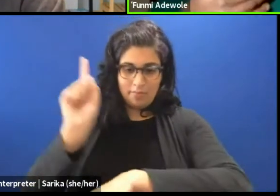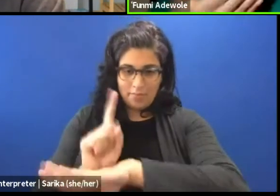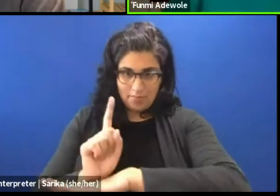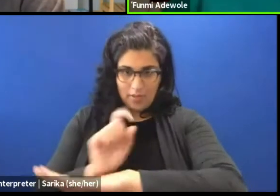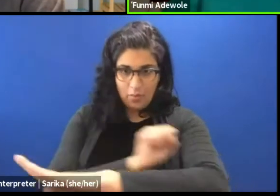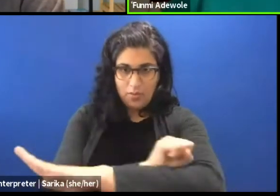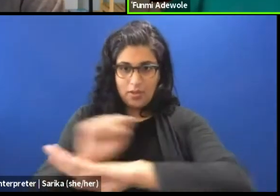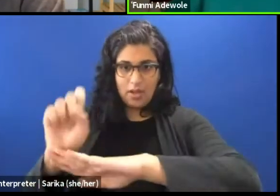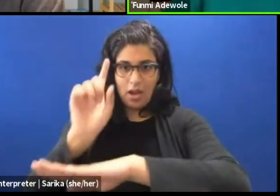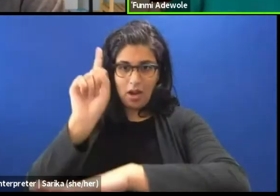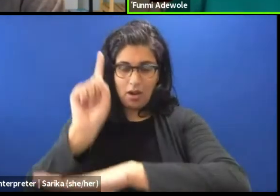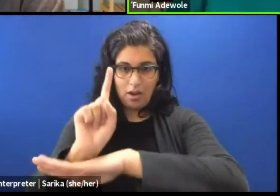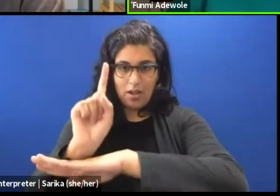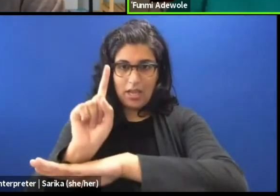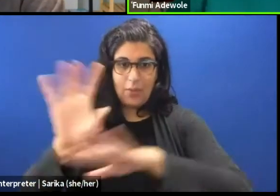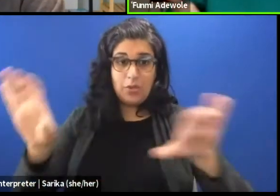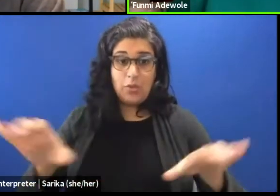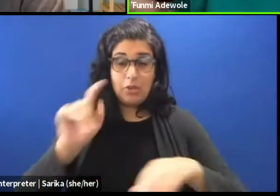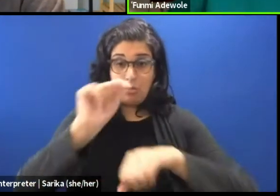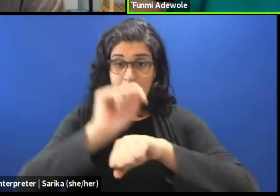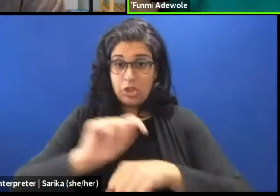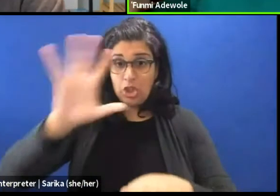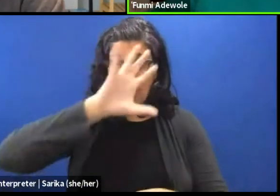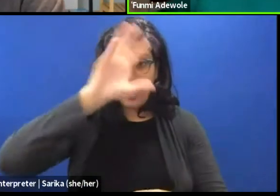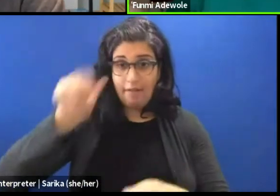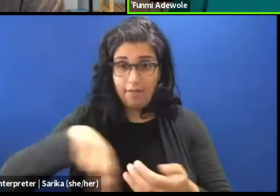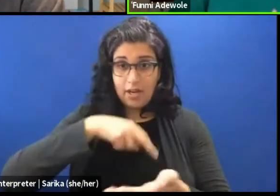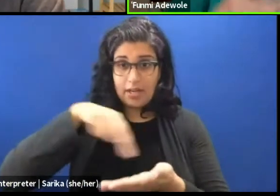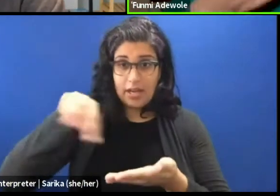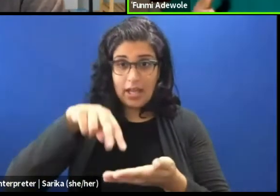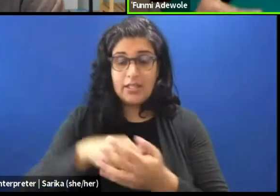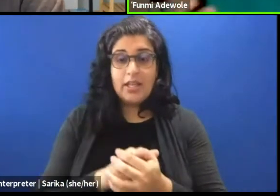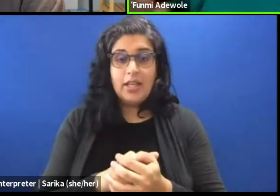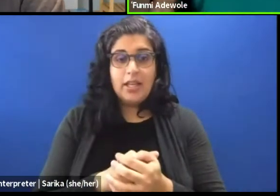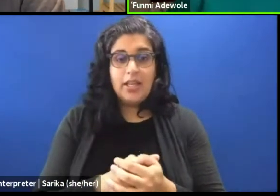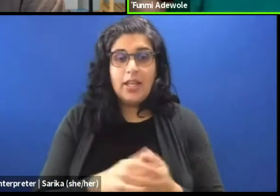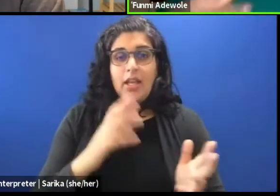he was doing a traditional African dance, but he said he will go on stage